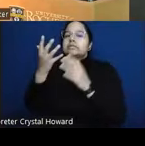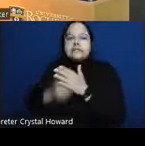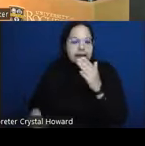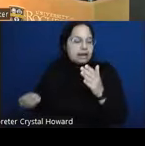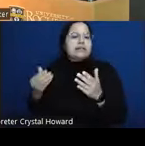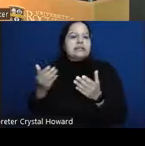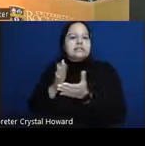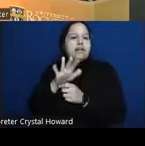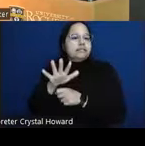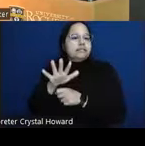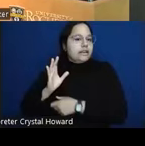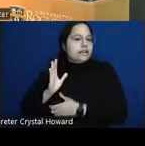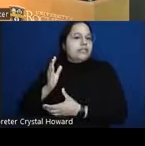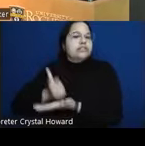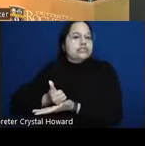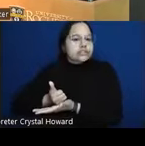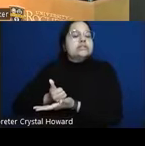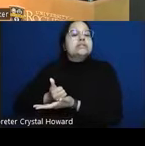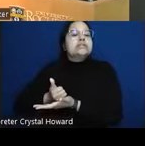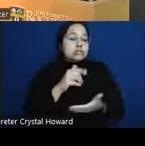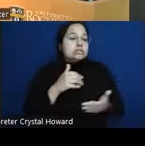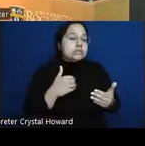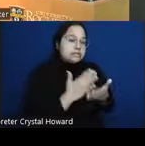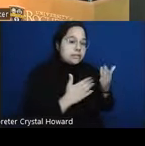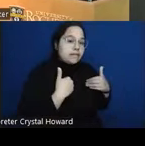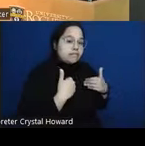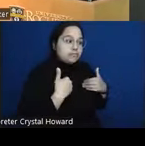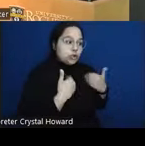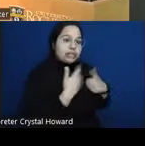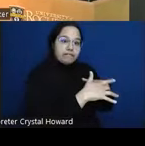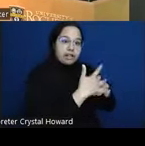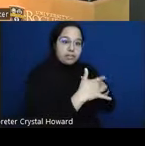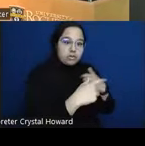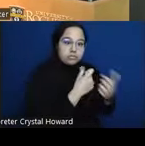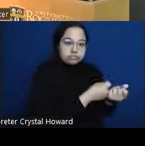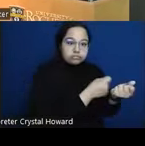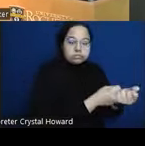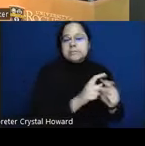youth um but nothing for adults and that's sort of where my focus comes in on some qualitative work